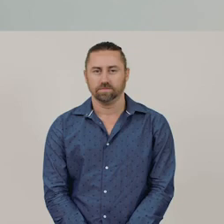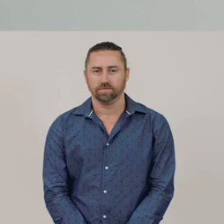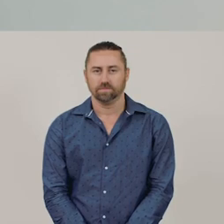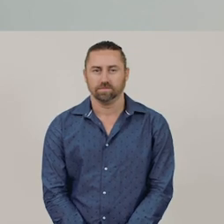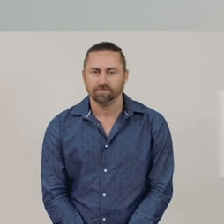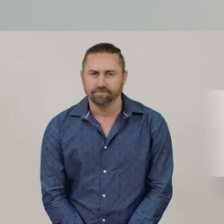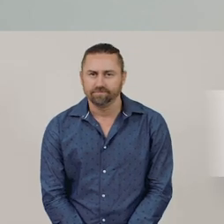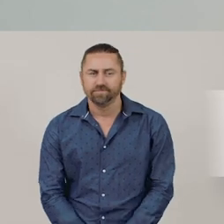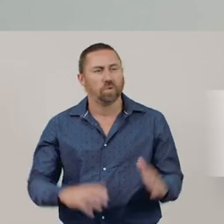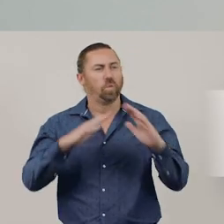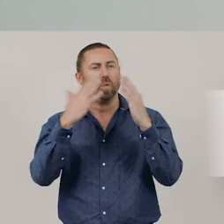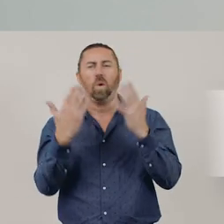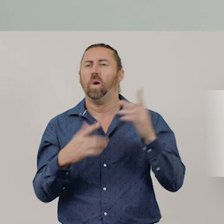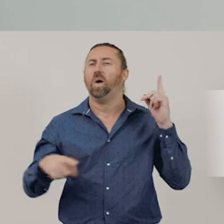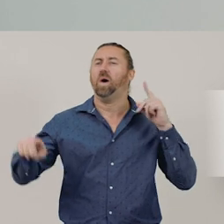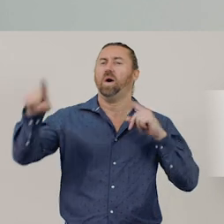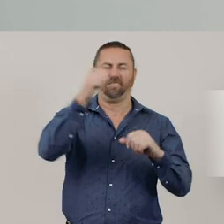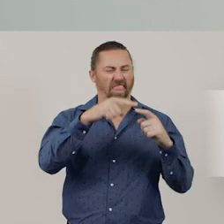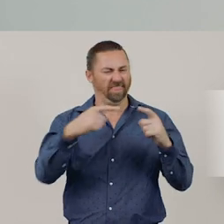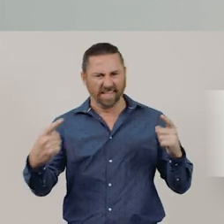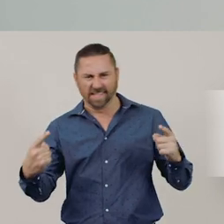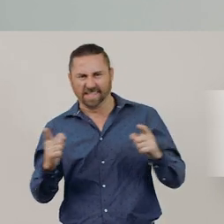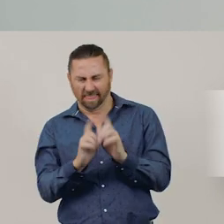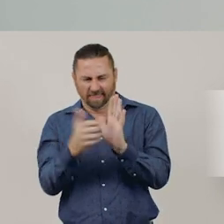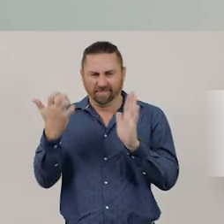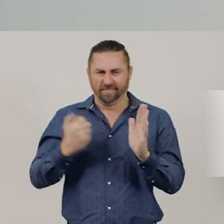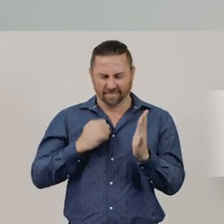The world is made of objects that take up space.